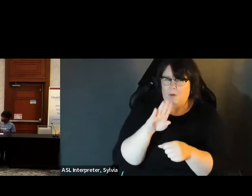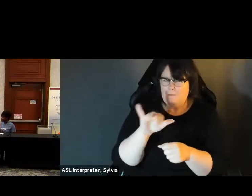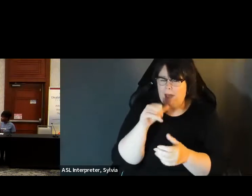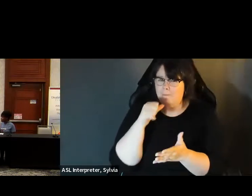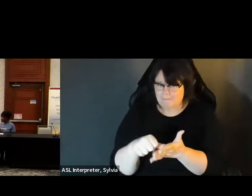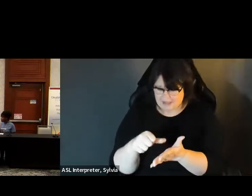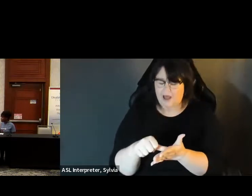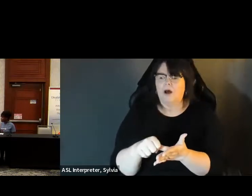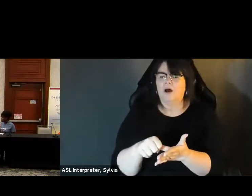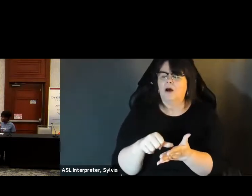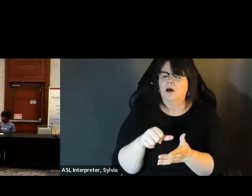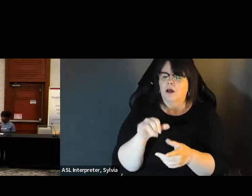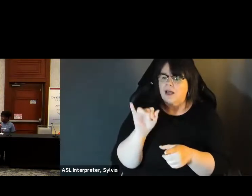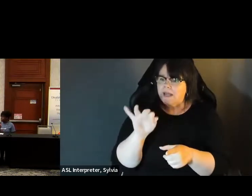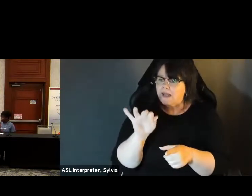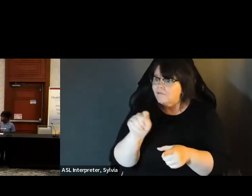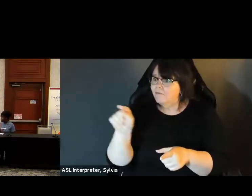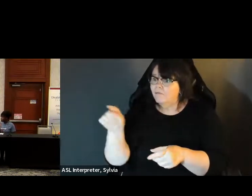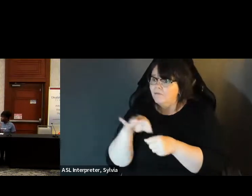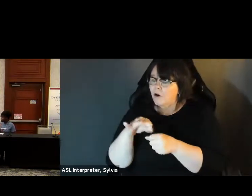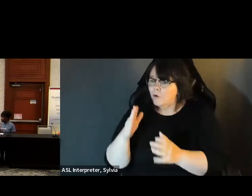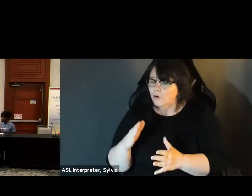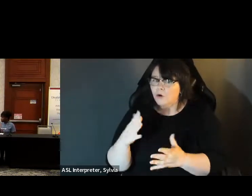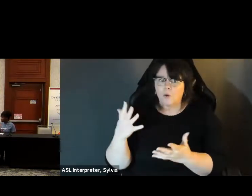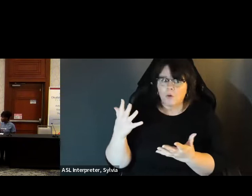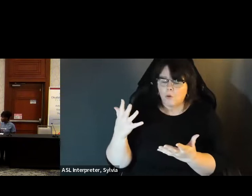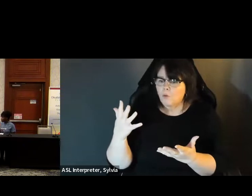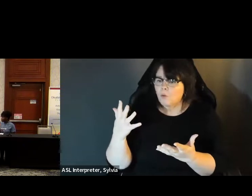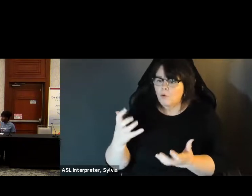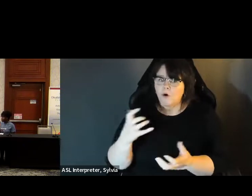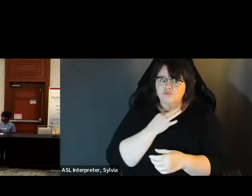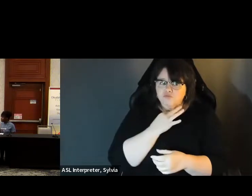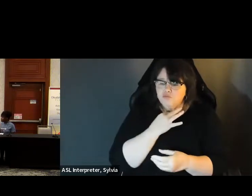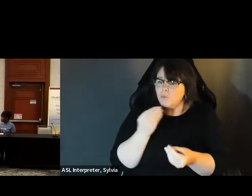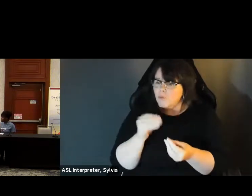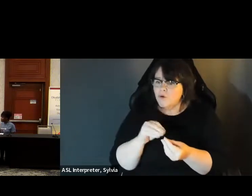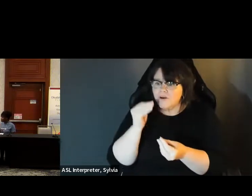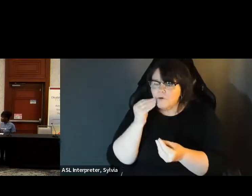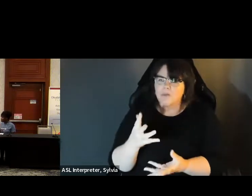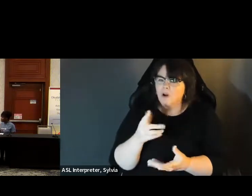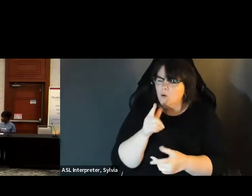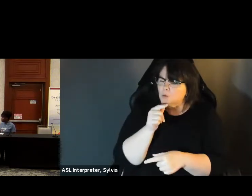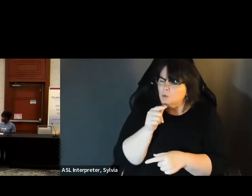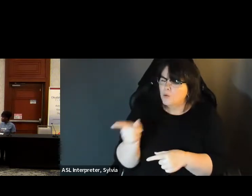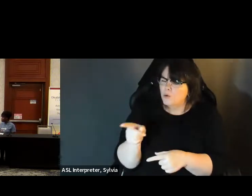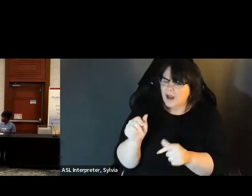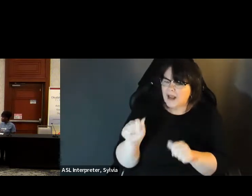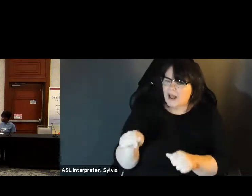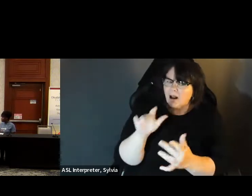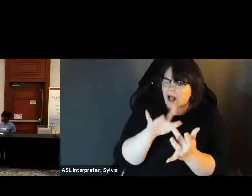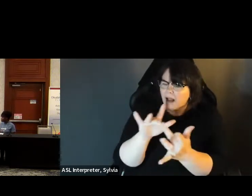Who should voters contact, and what should they expect from the supervisors of election, or even the technology that they're using?